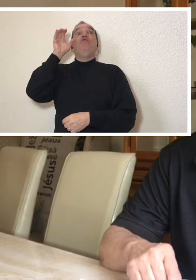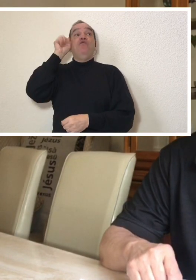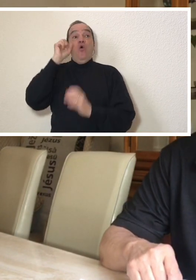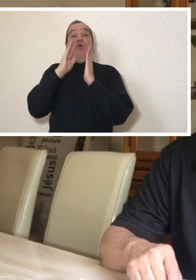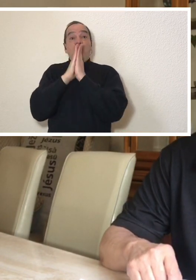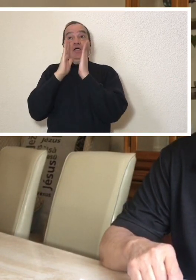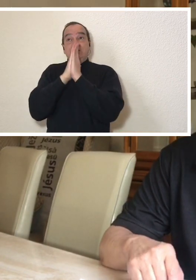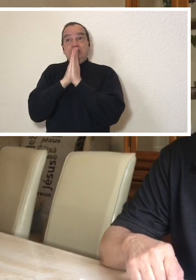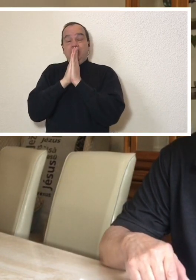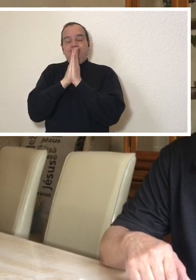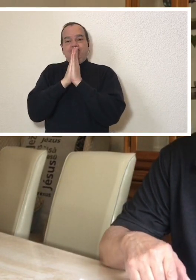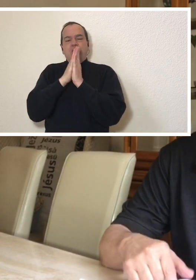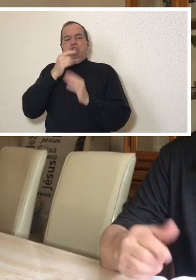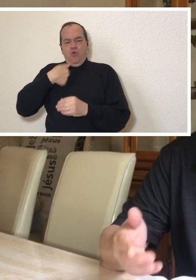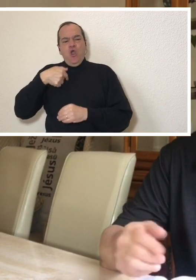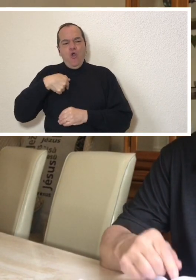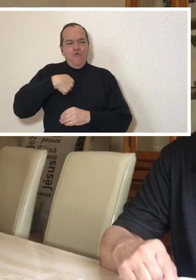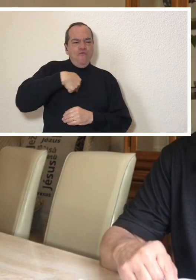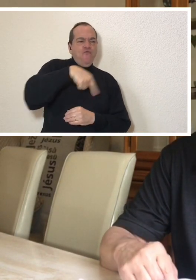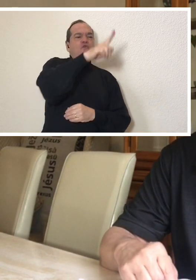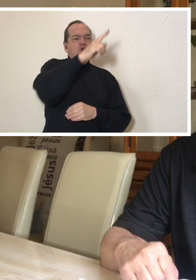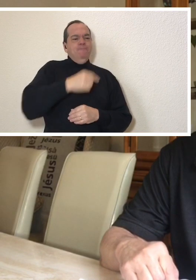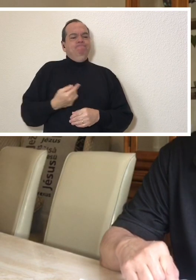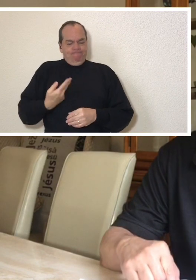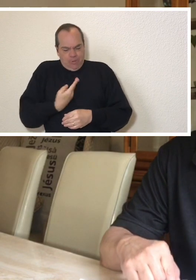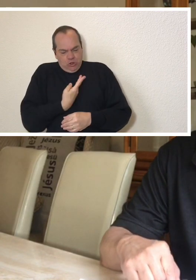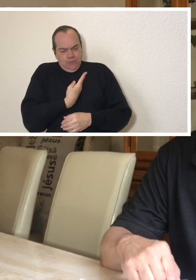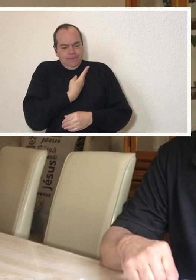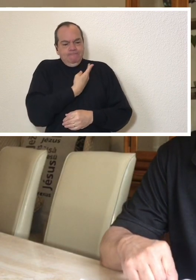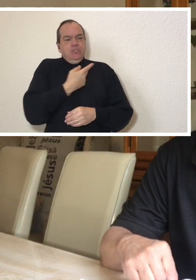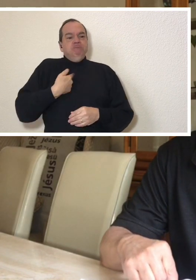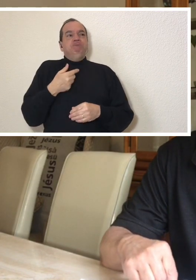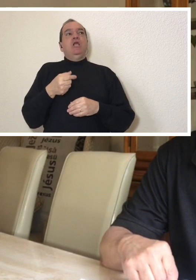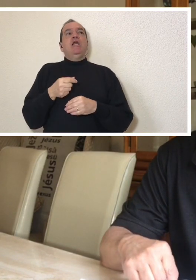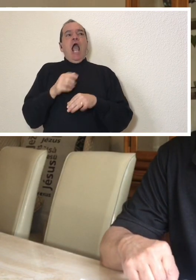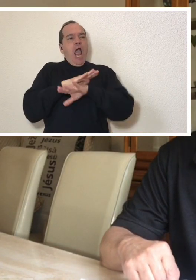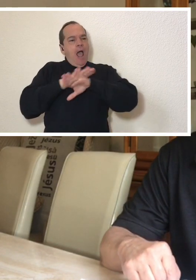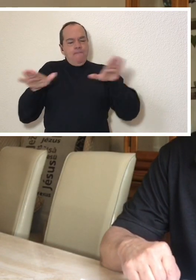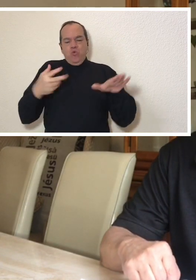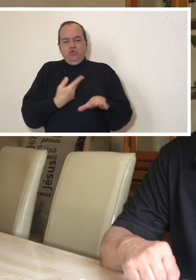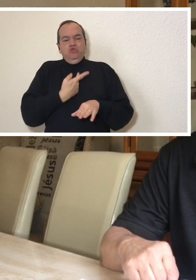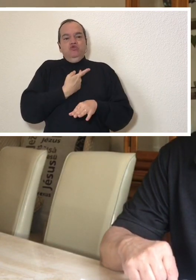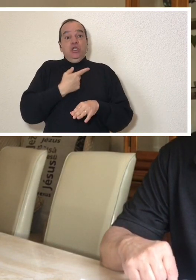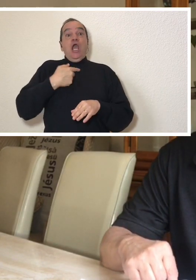of all of us. I left the operating room well and